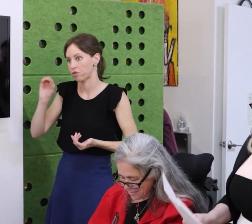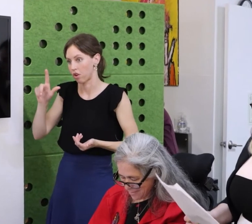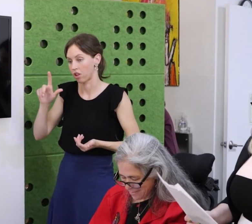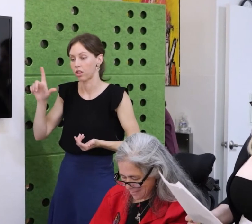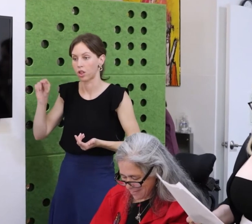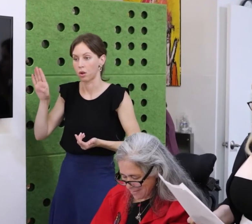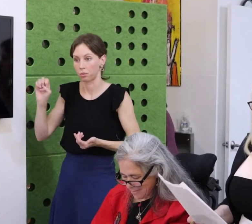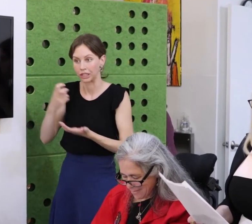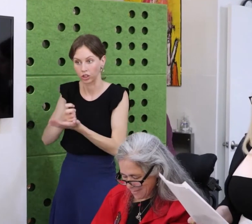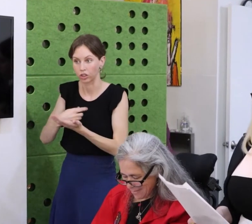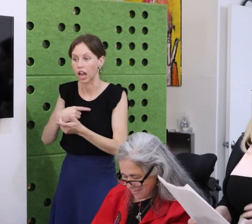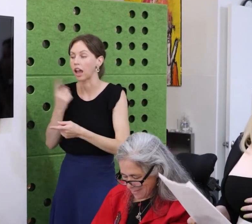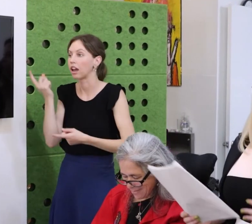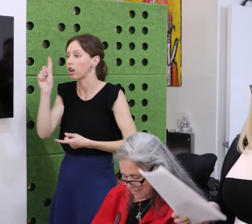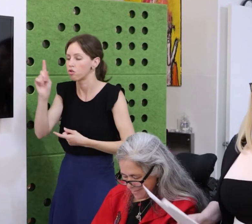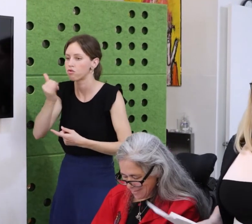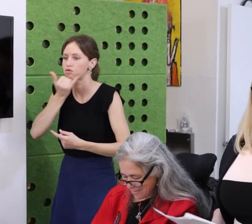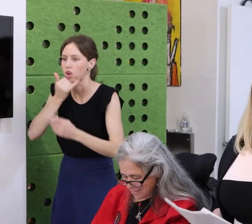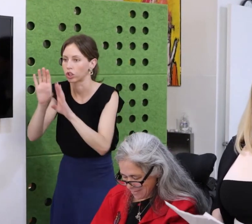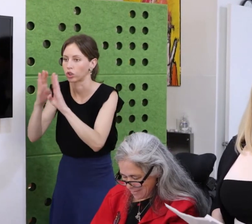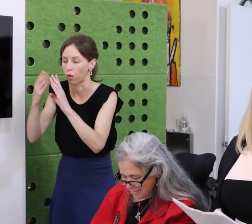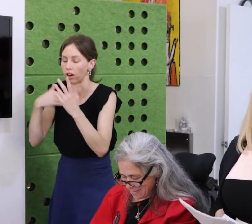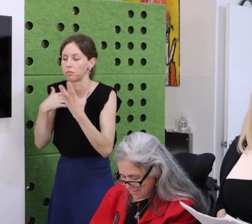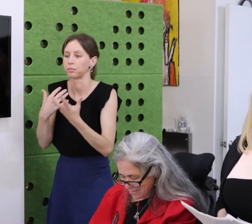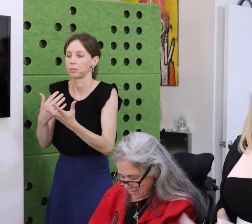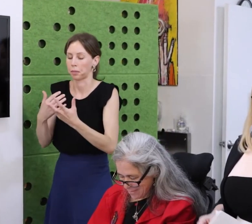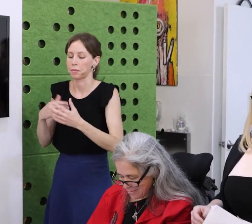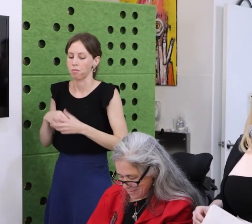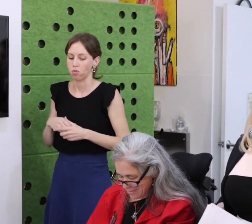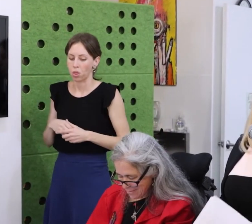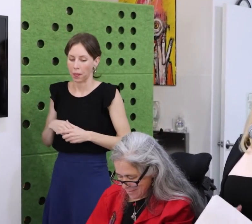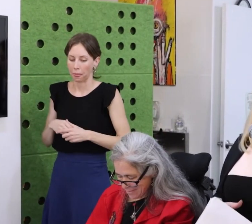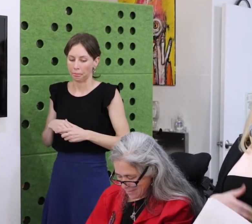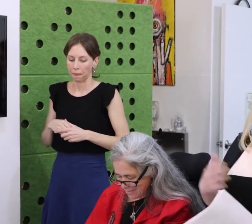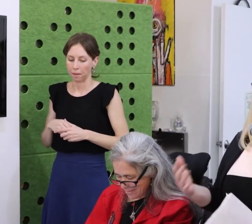doctor and find a differential diagnosis.